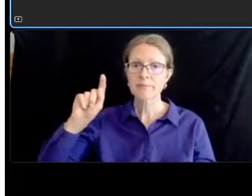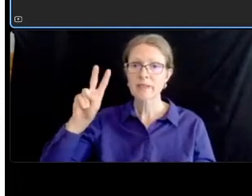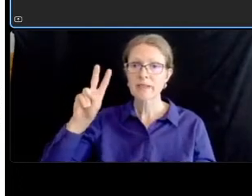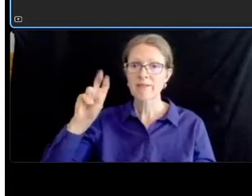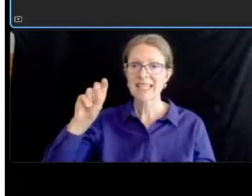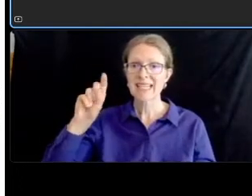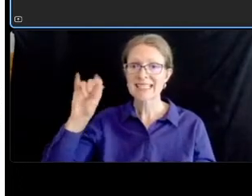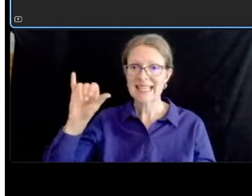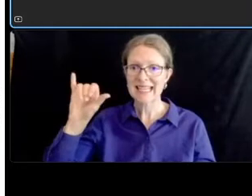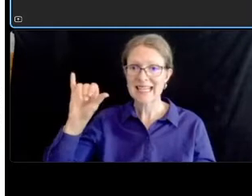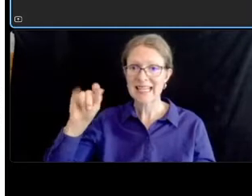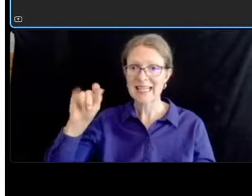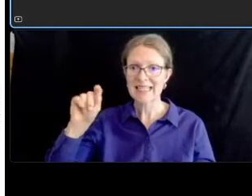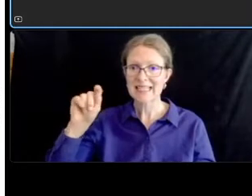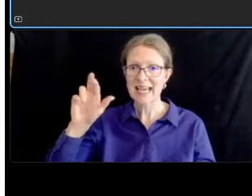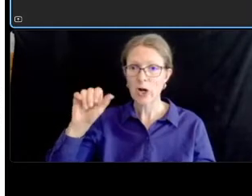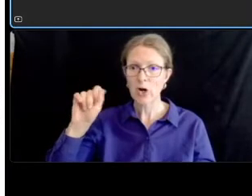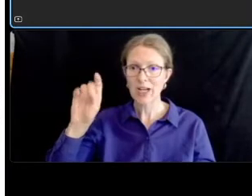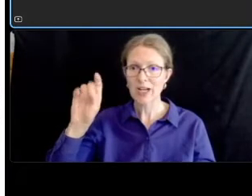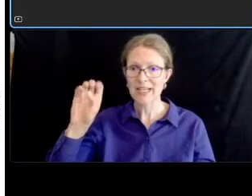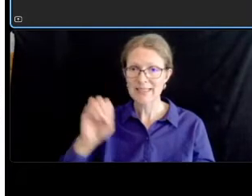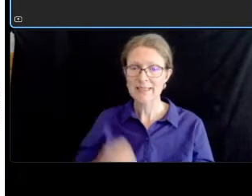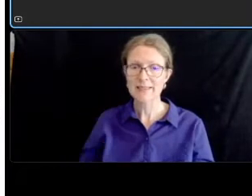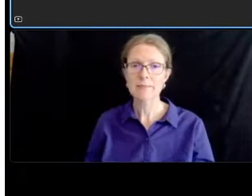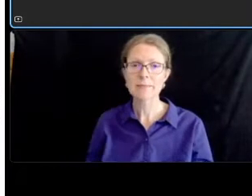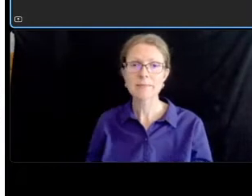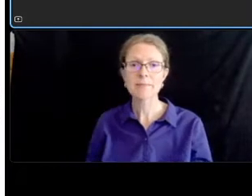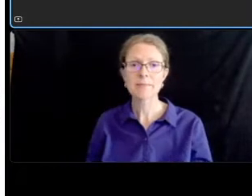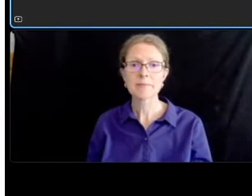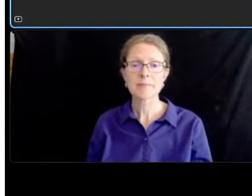um both of those are signalized intersections and we do have